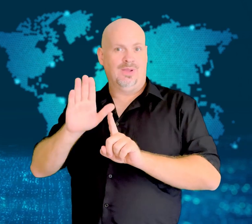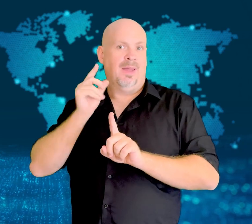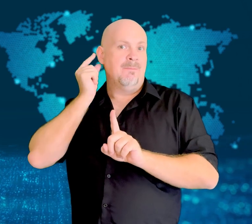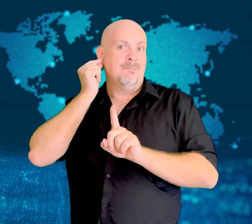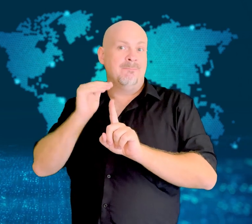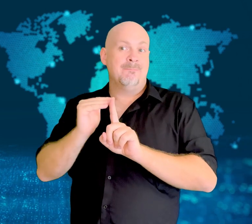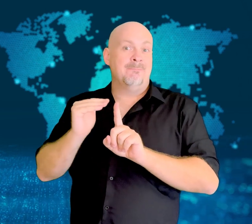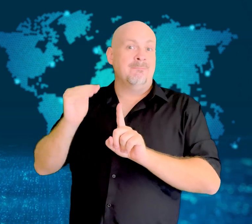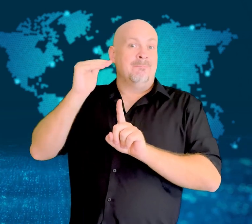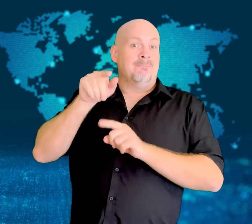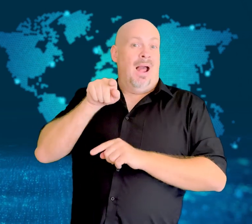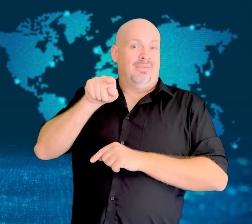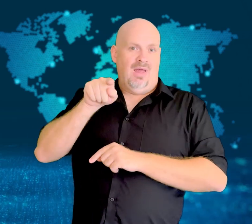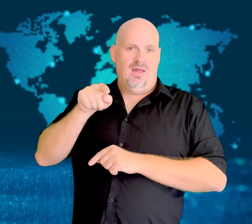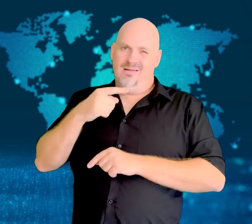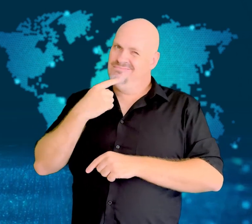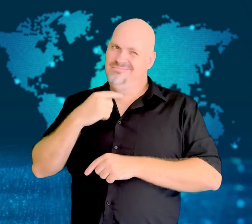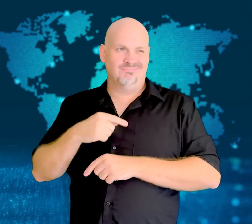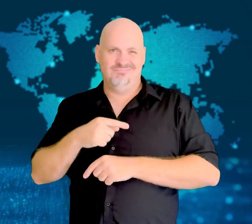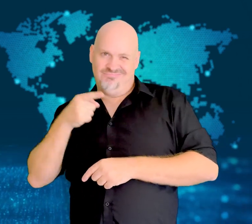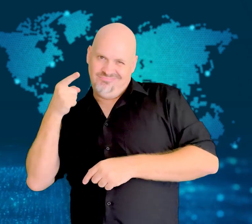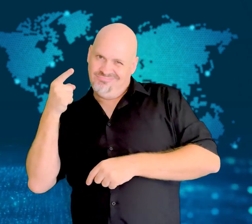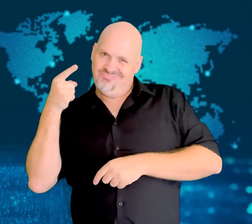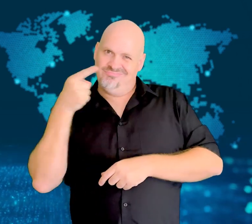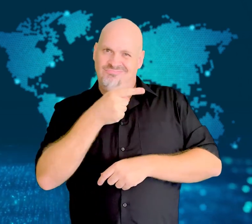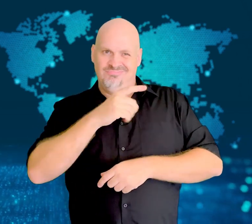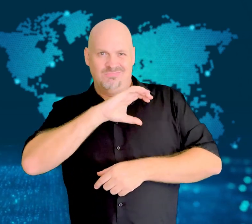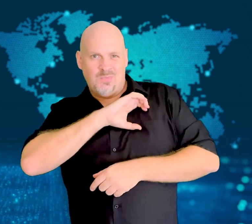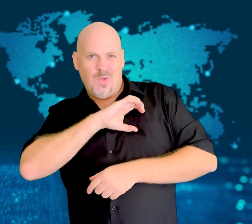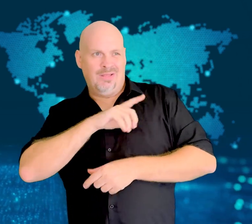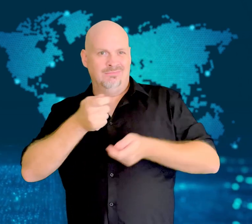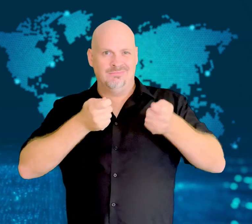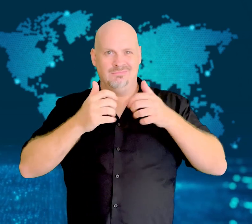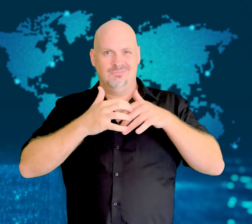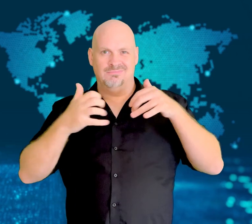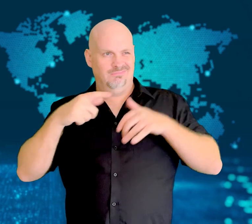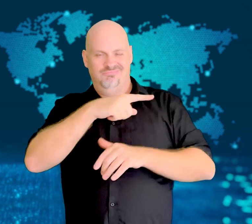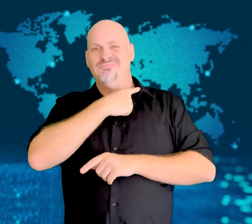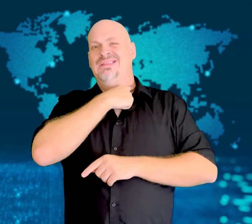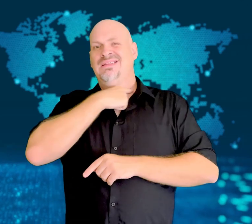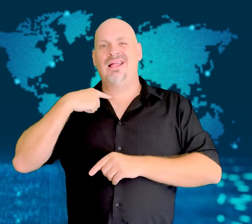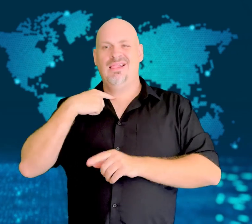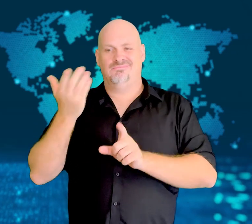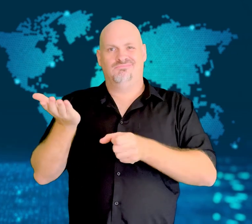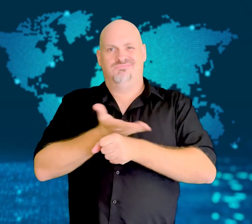She said they had pressured her to release a statement that Shakarami had